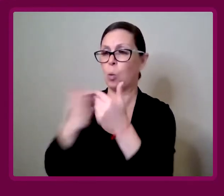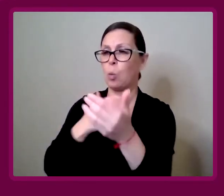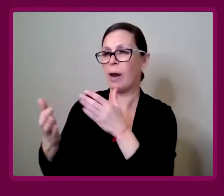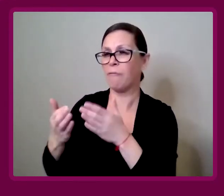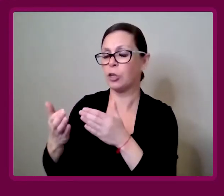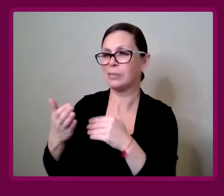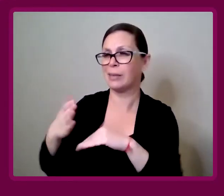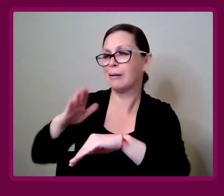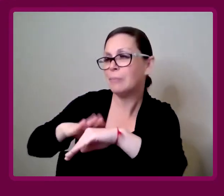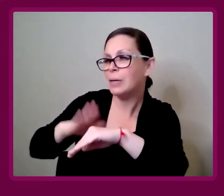That's tokenistic.